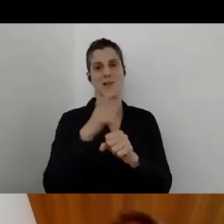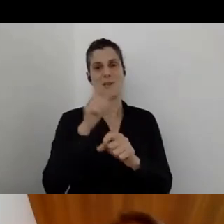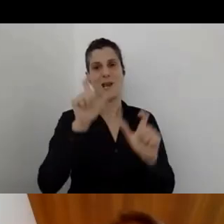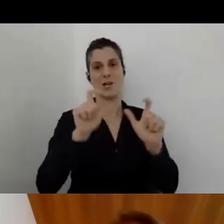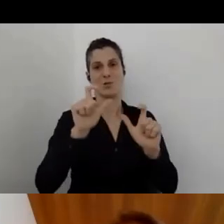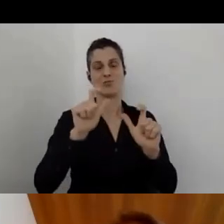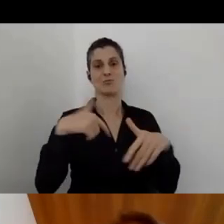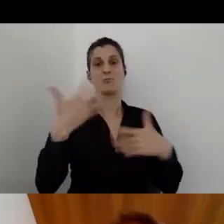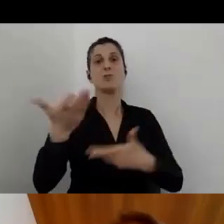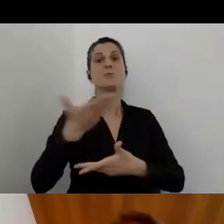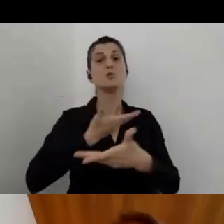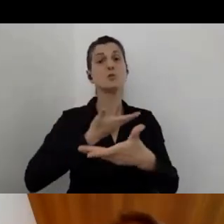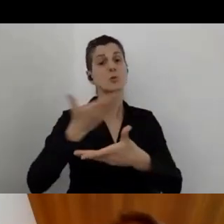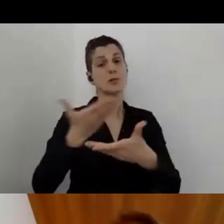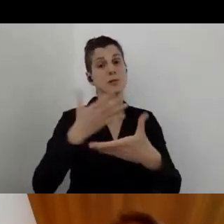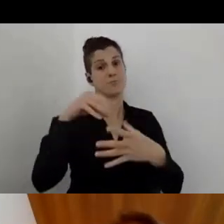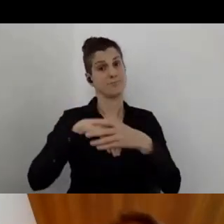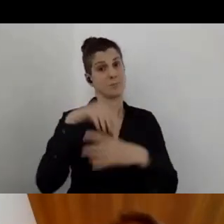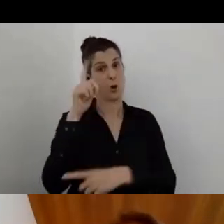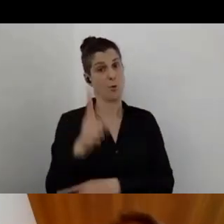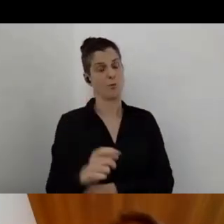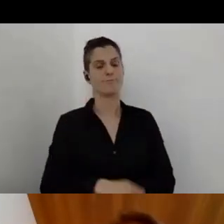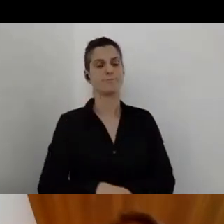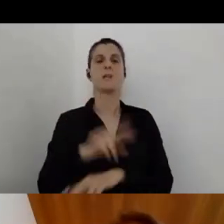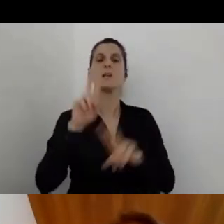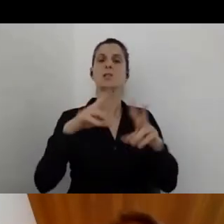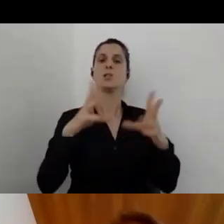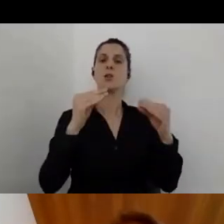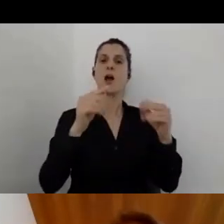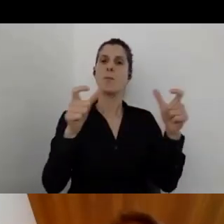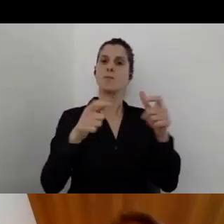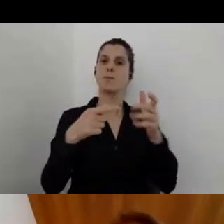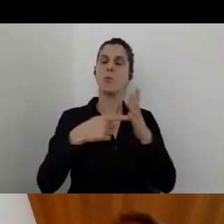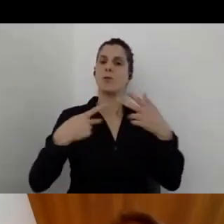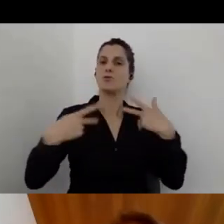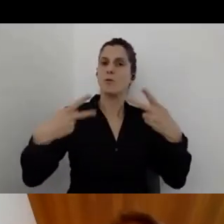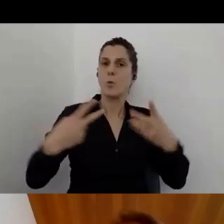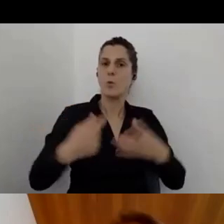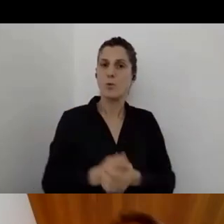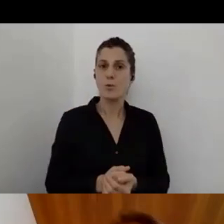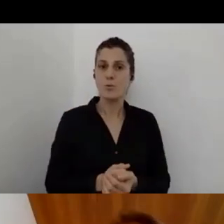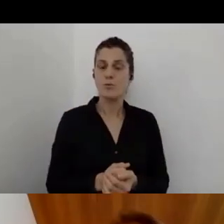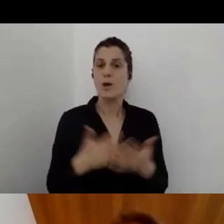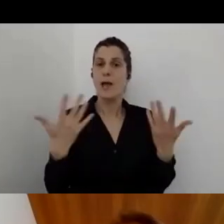they have a lot of different departments, marketing, for example. How you ensuring that, say,